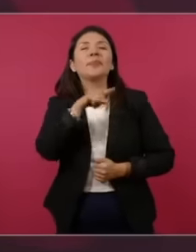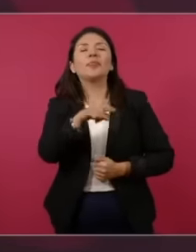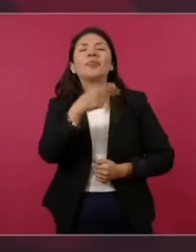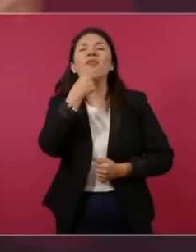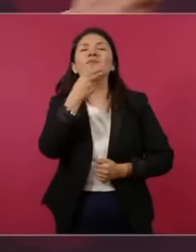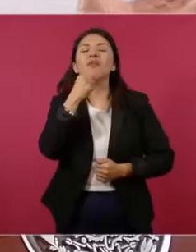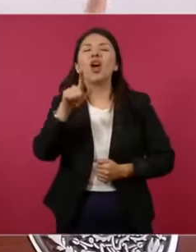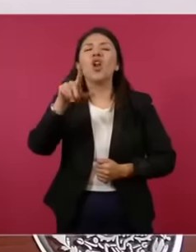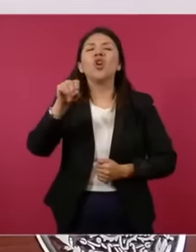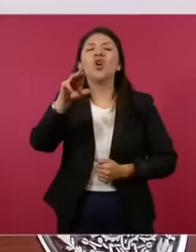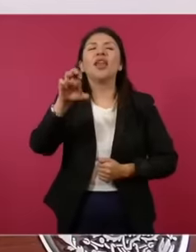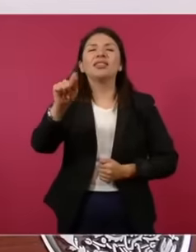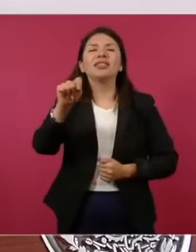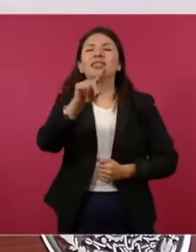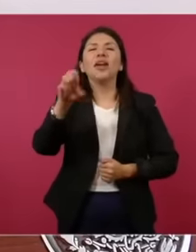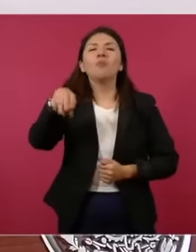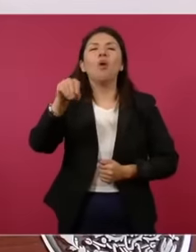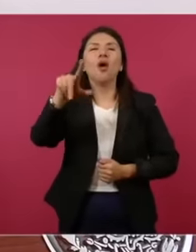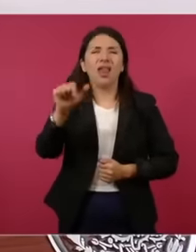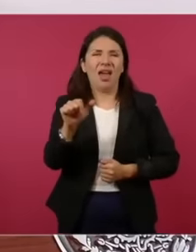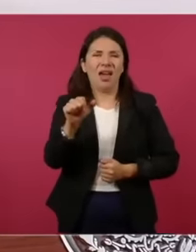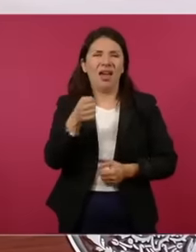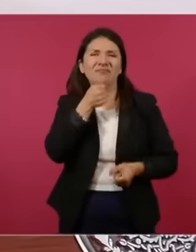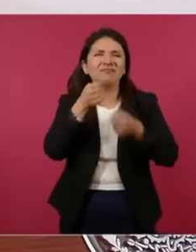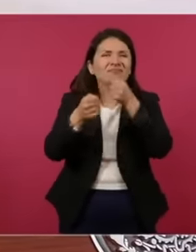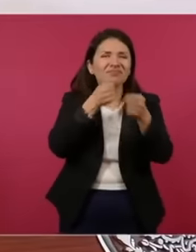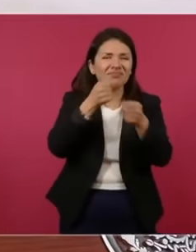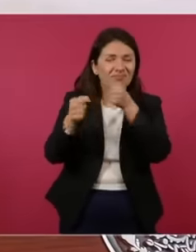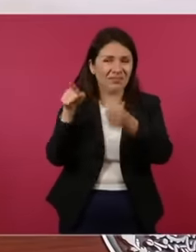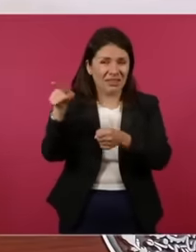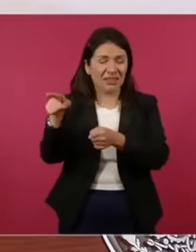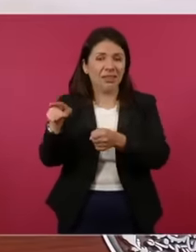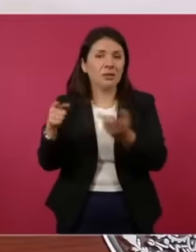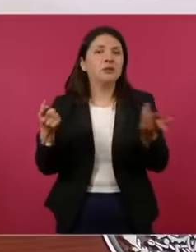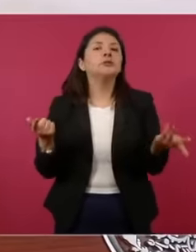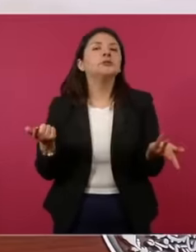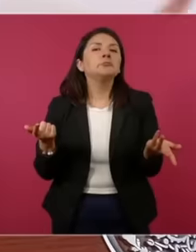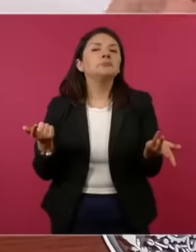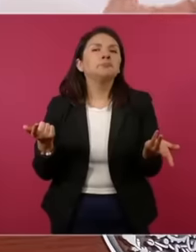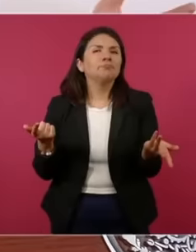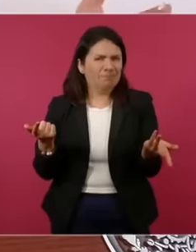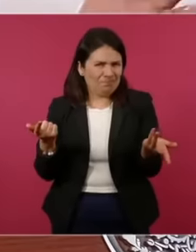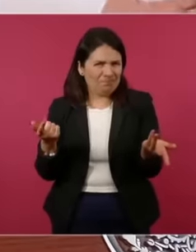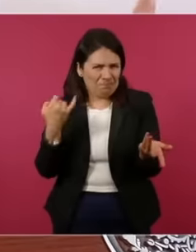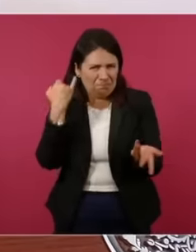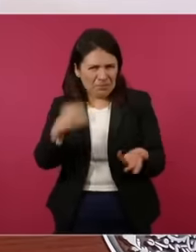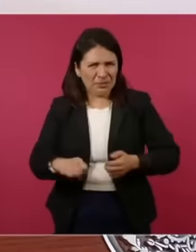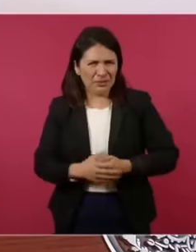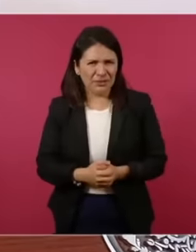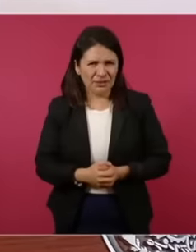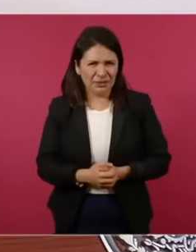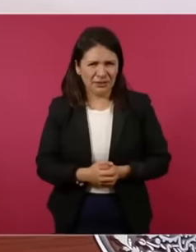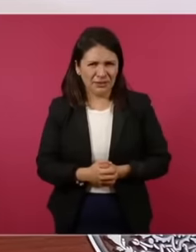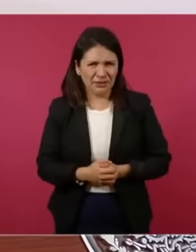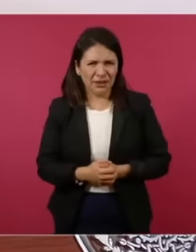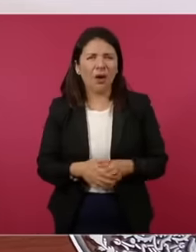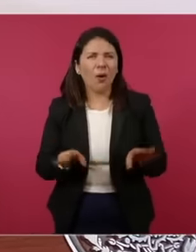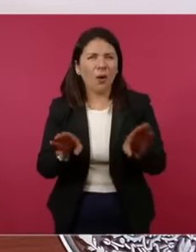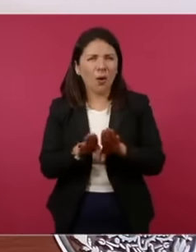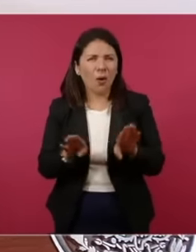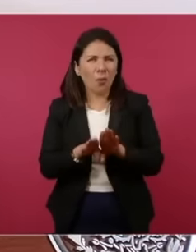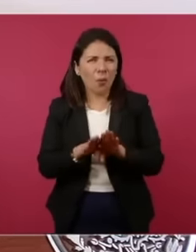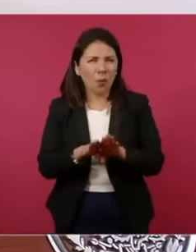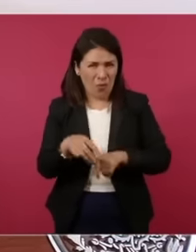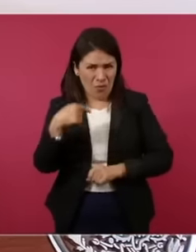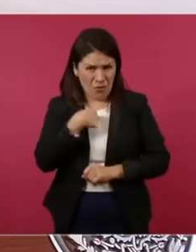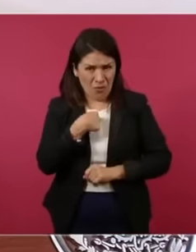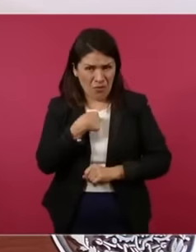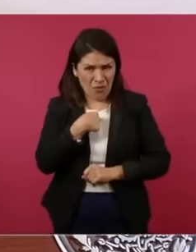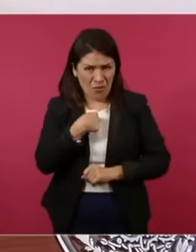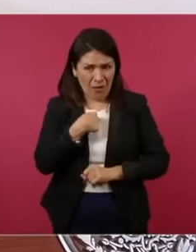How are we going to be